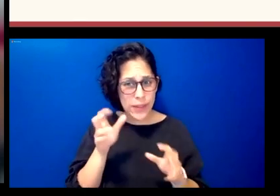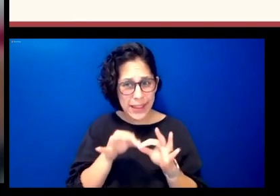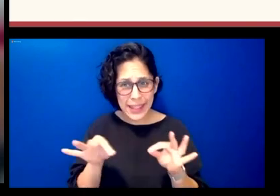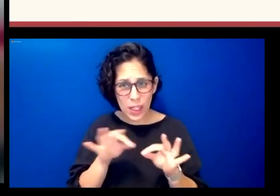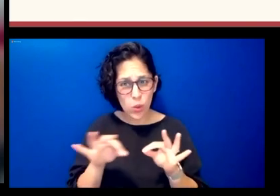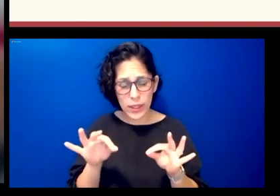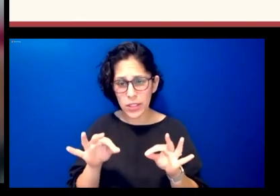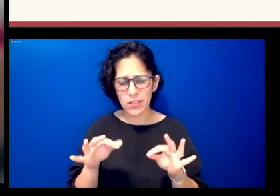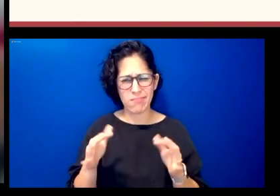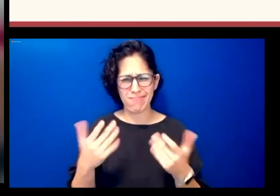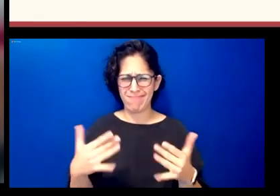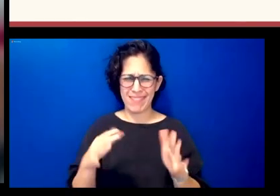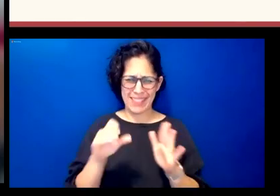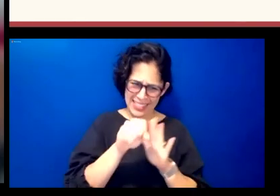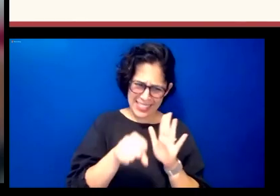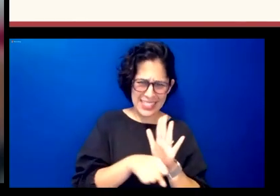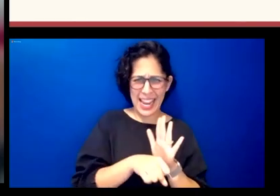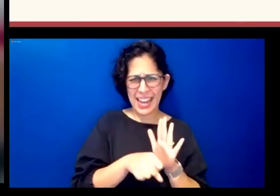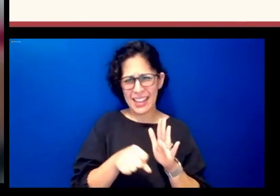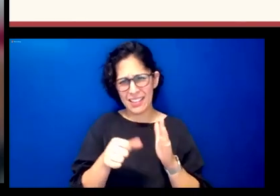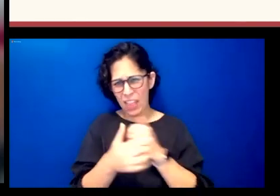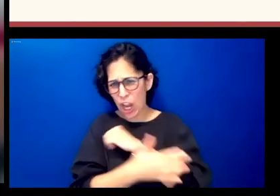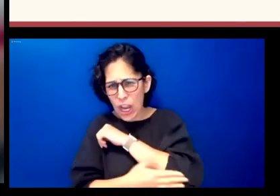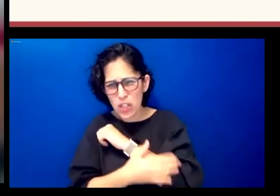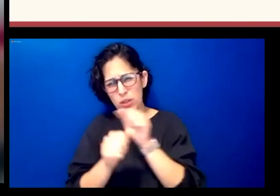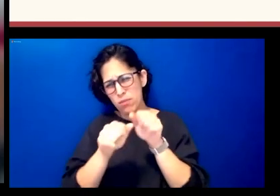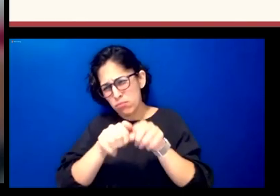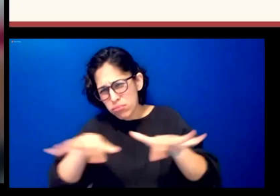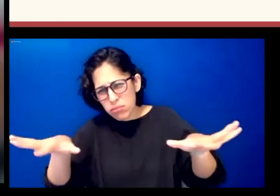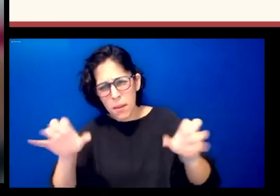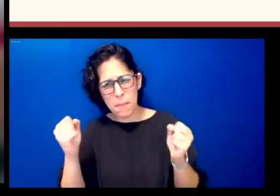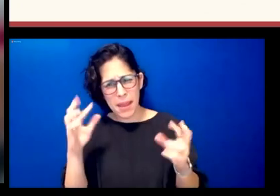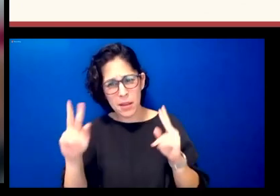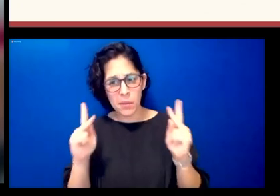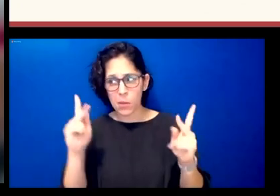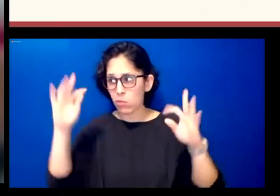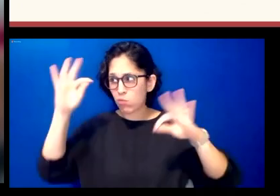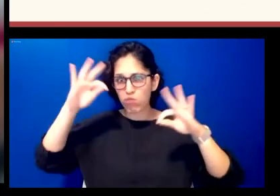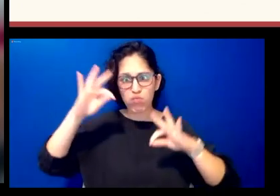across the state in the country it was so critical to us that online education became